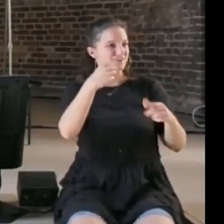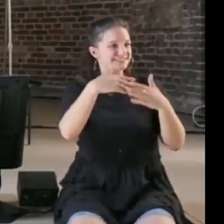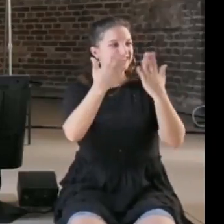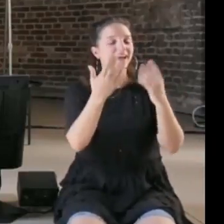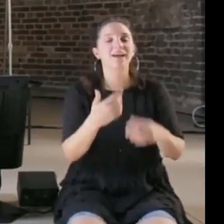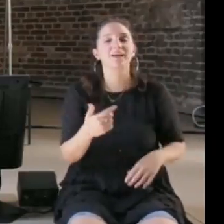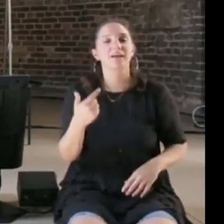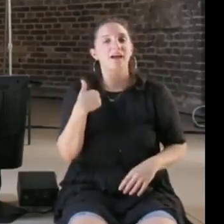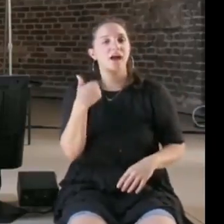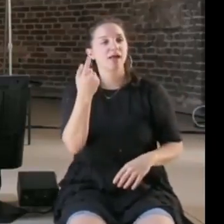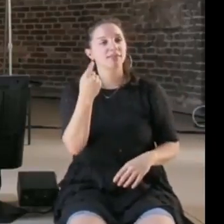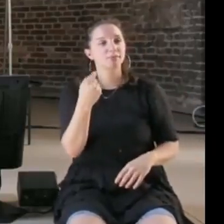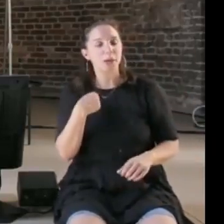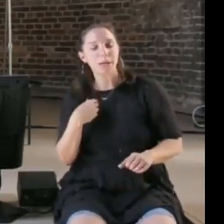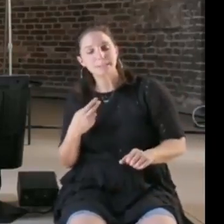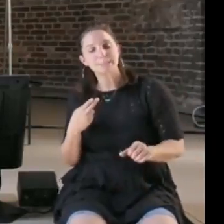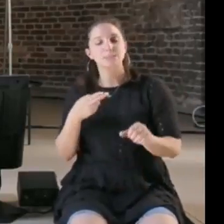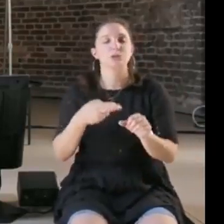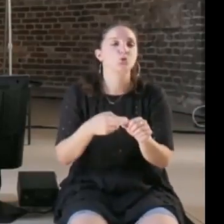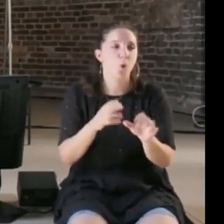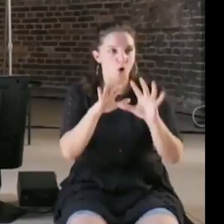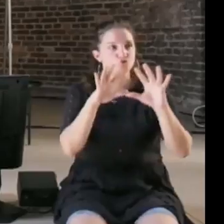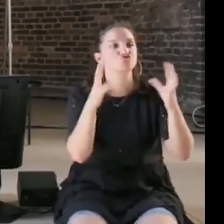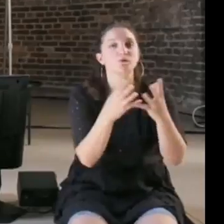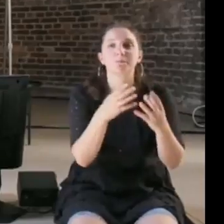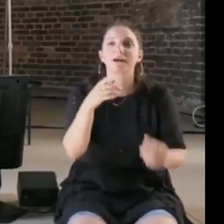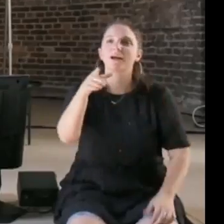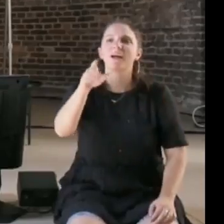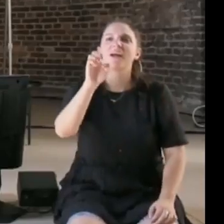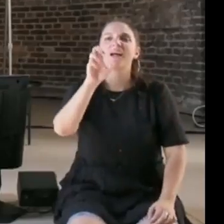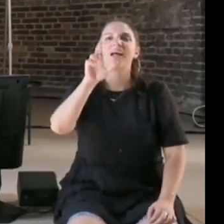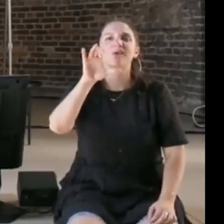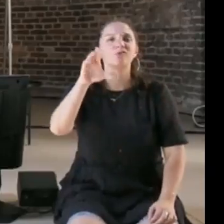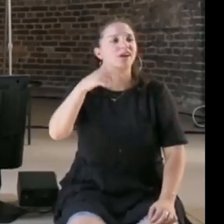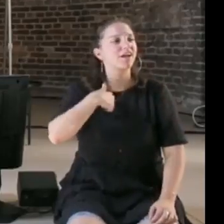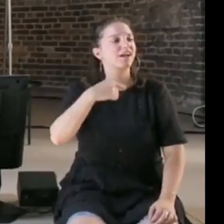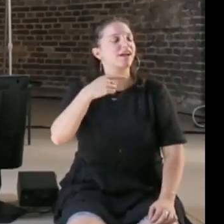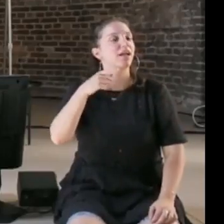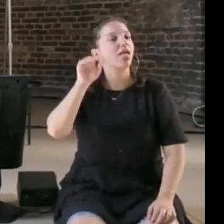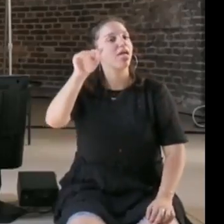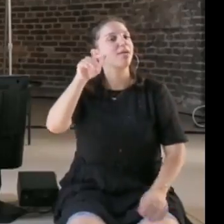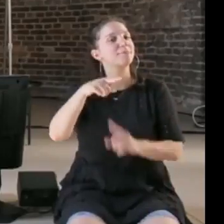on one of these field trips again with Eric, sorry Eric for constantly referencing you,